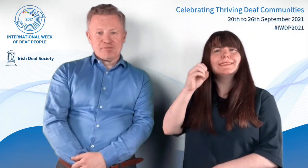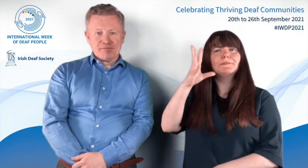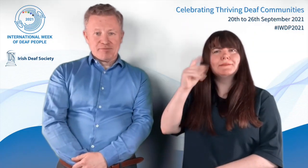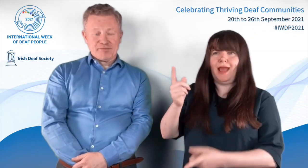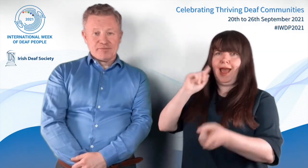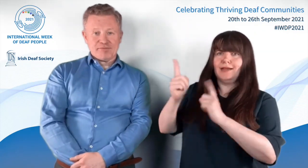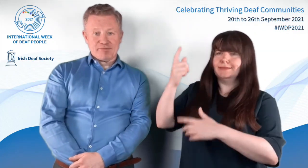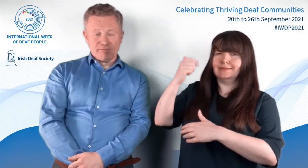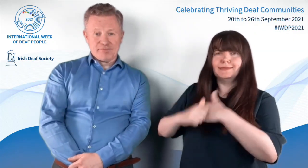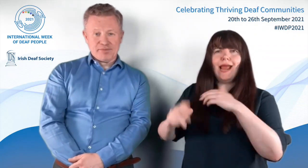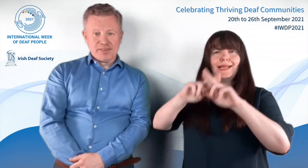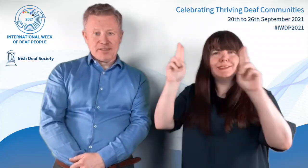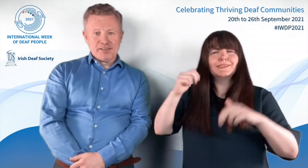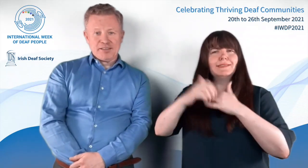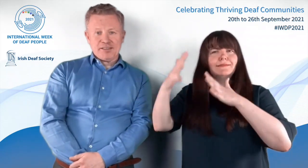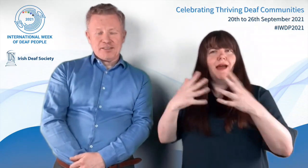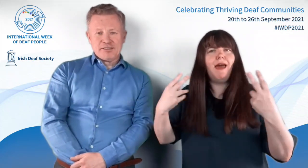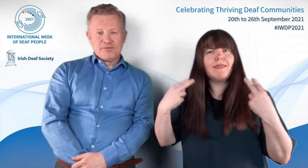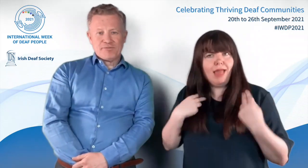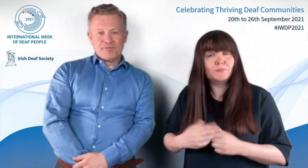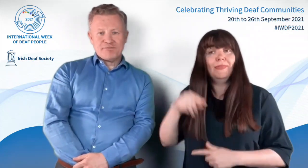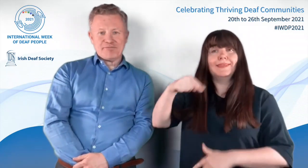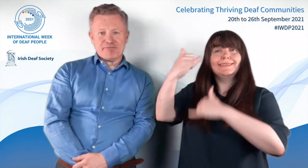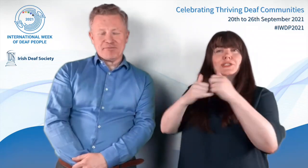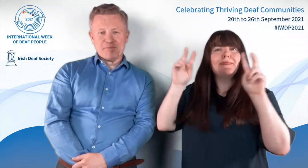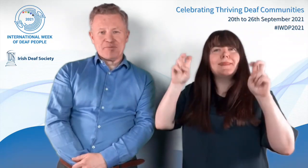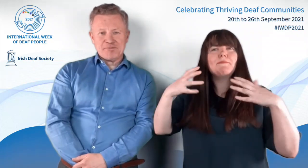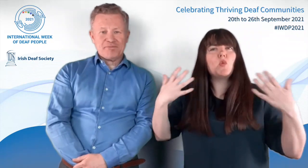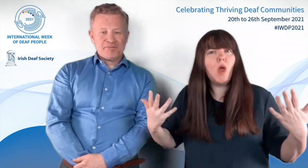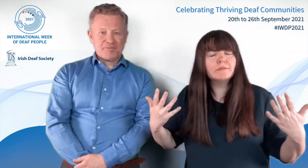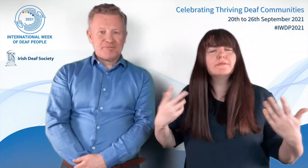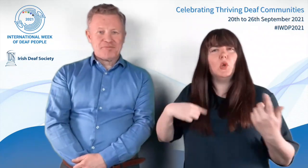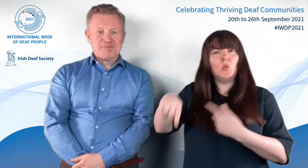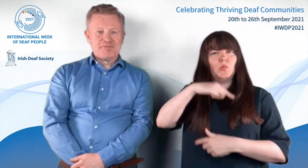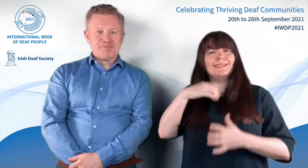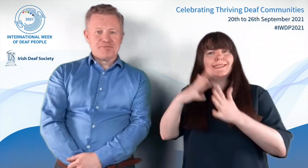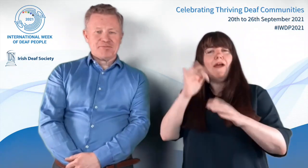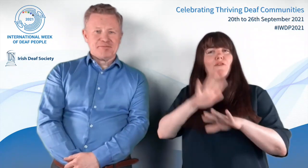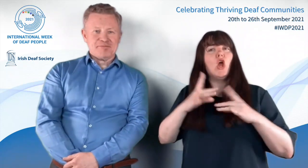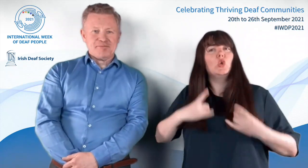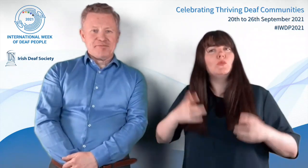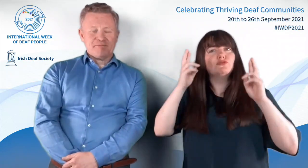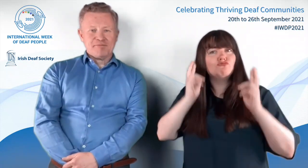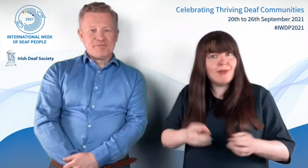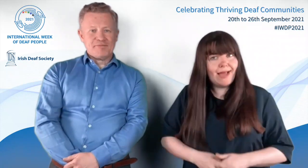Sign Languages'. This year, that day's theme will be, "We Sign for Human Rights". [John]: